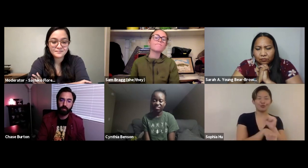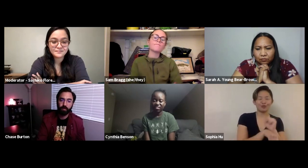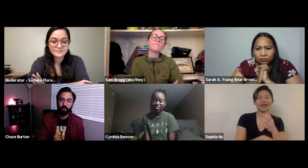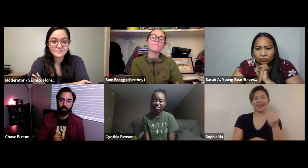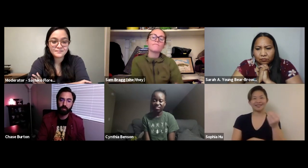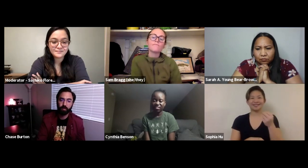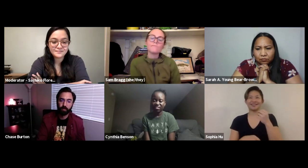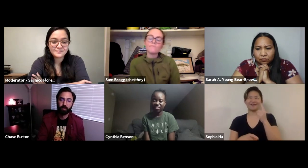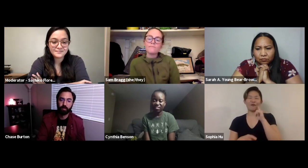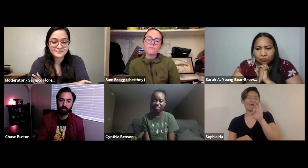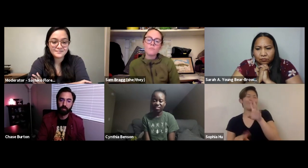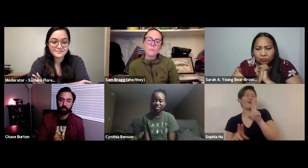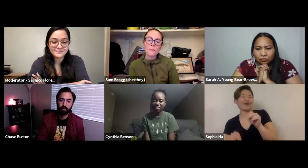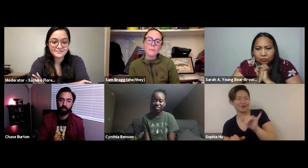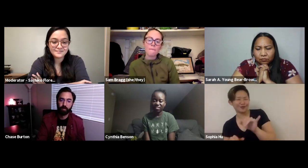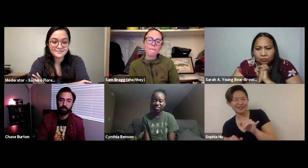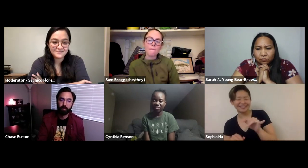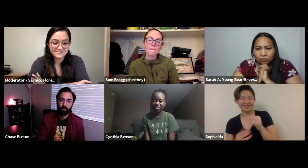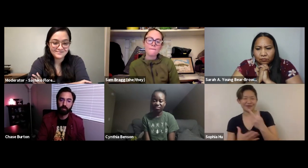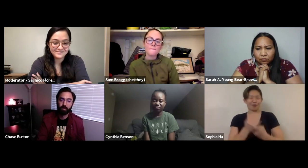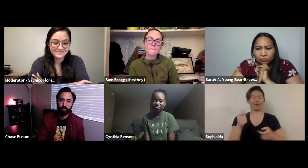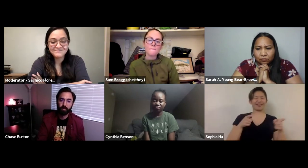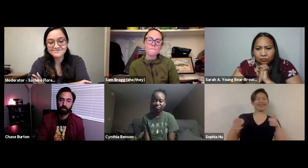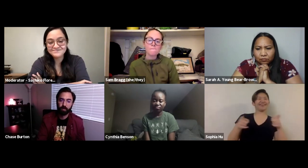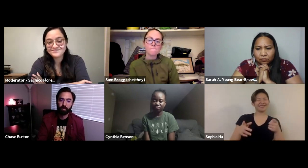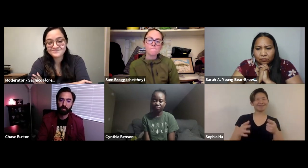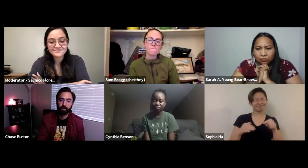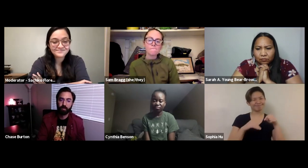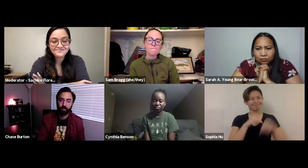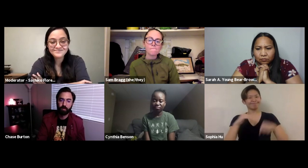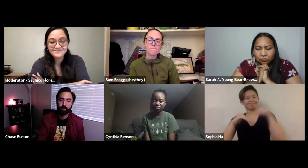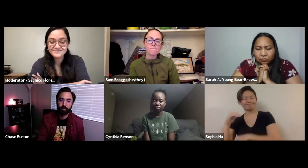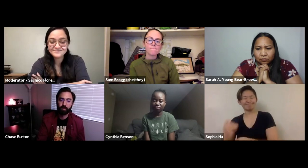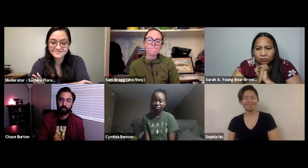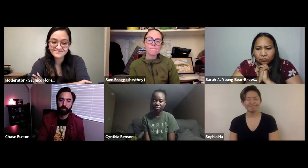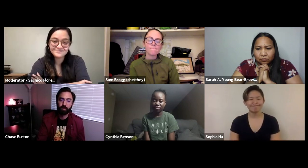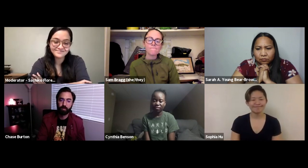of the environment through the work that I do and it's work but it's actually kind of